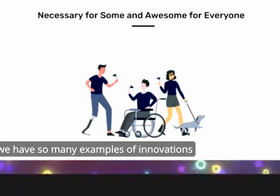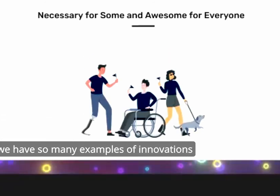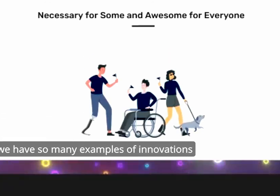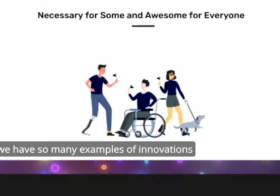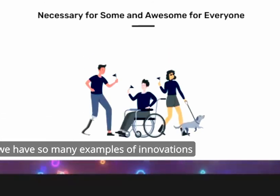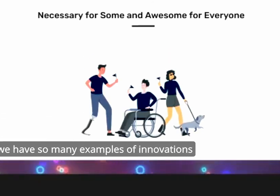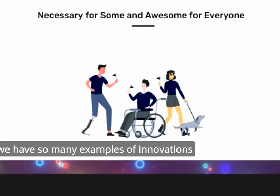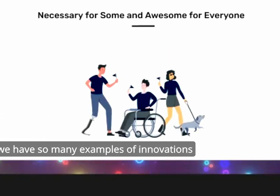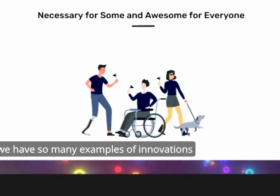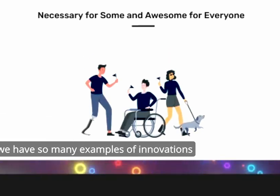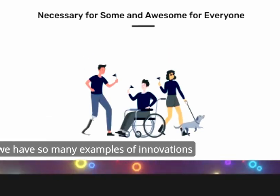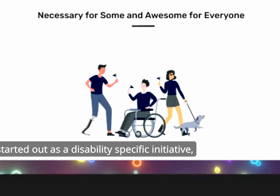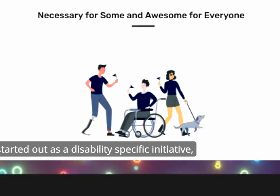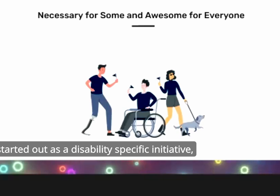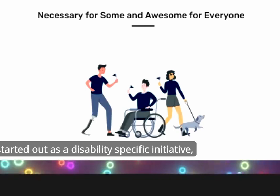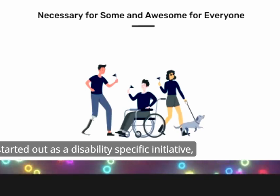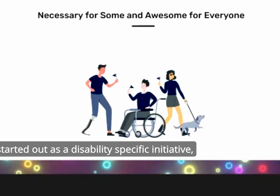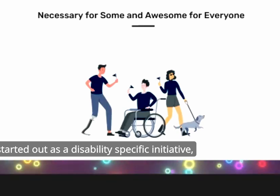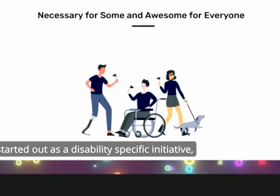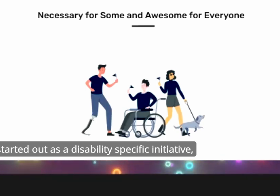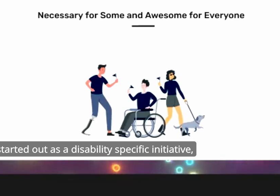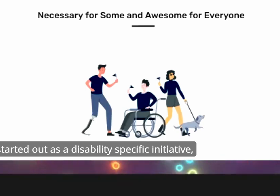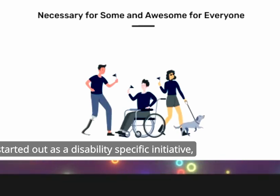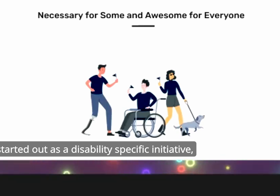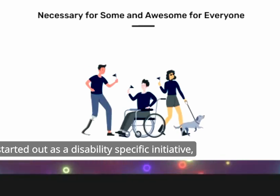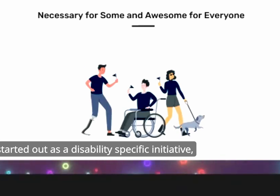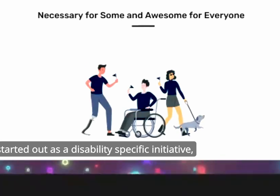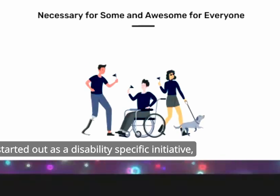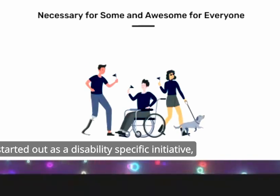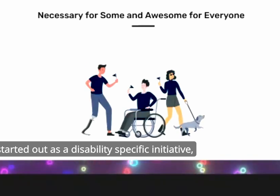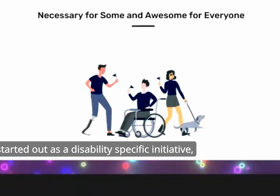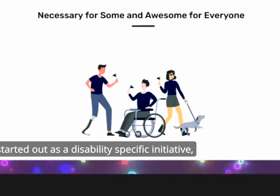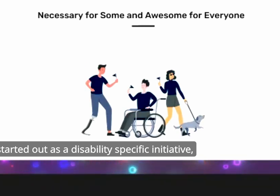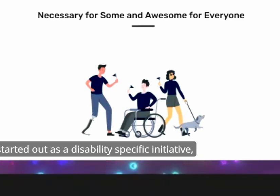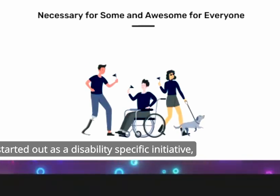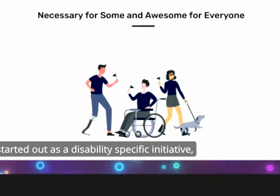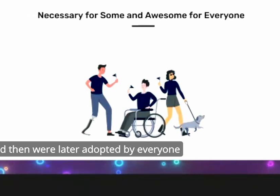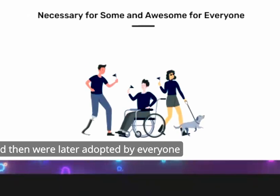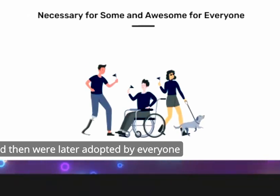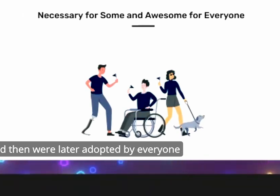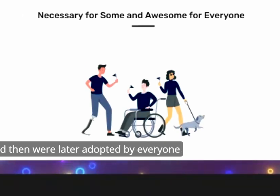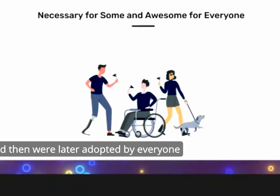and we have so many examples of innovations that started out as a disability specific initiative